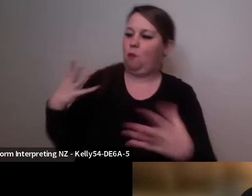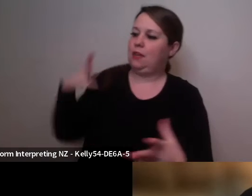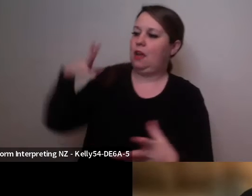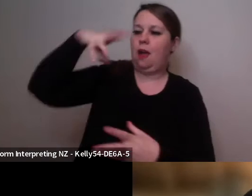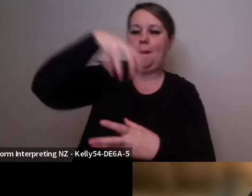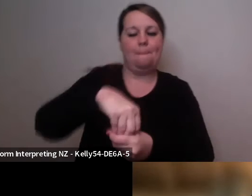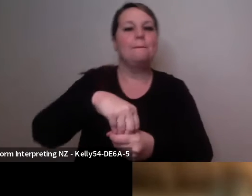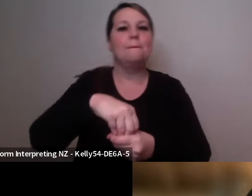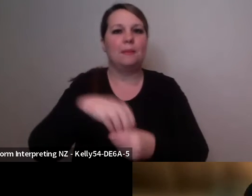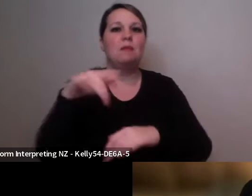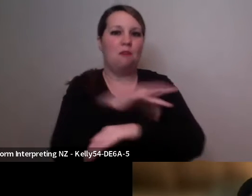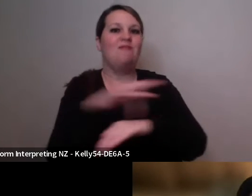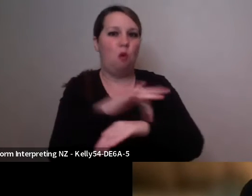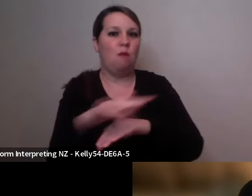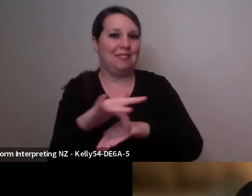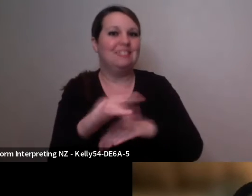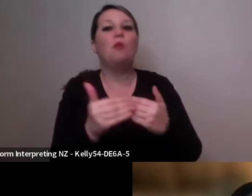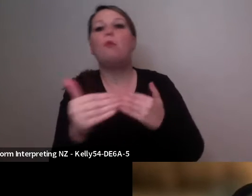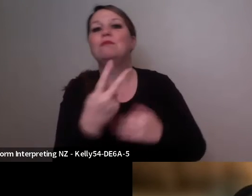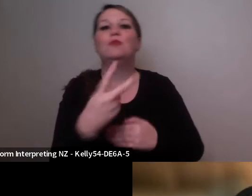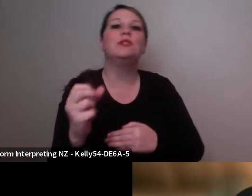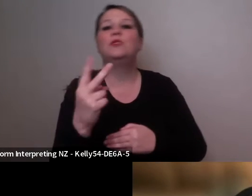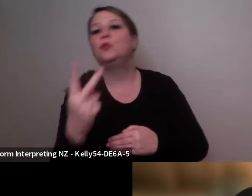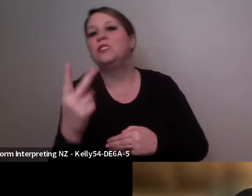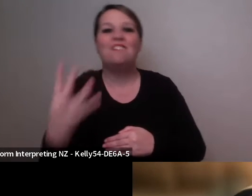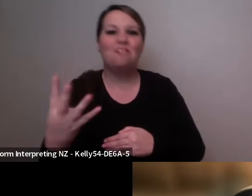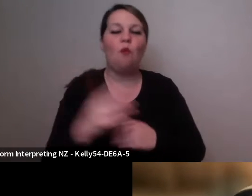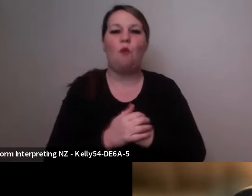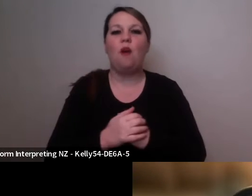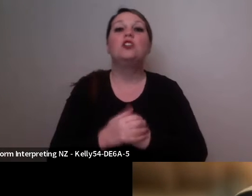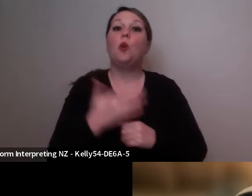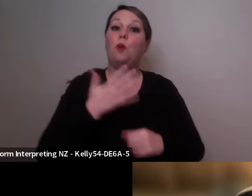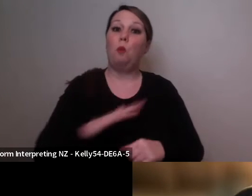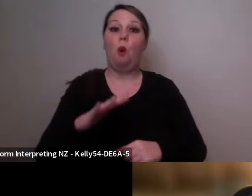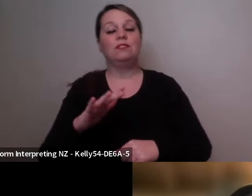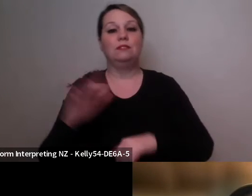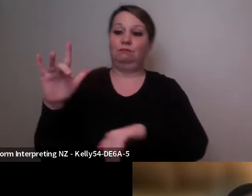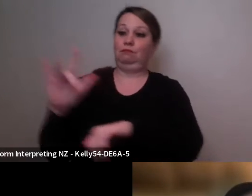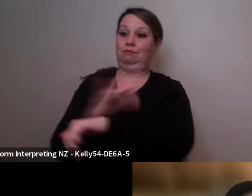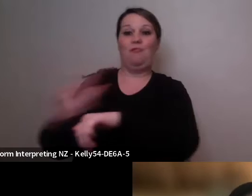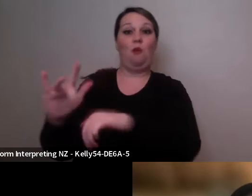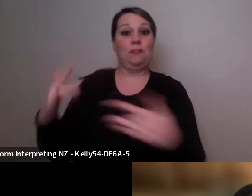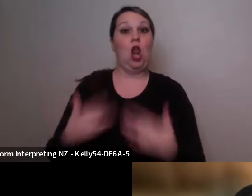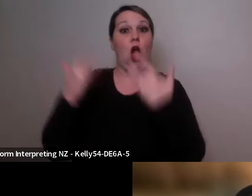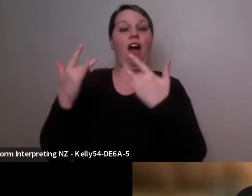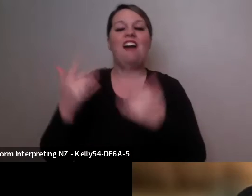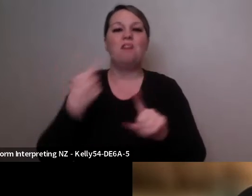as well so it sort of has two strands of live production and also a film so watch this space.